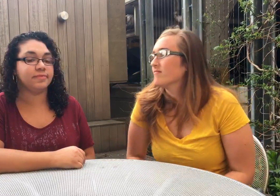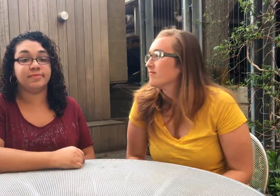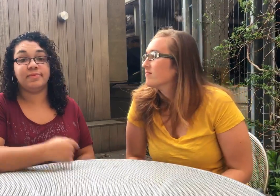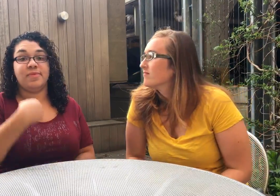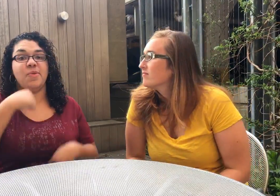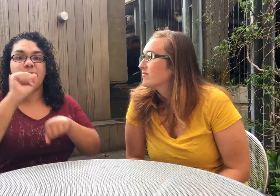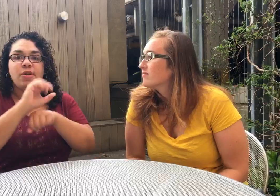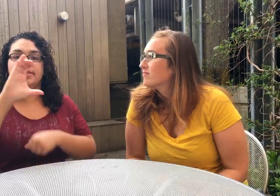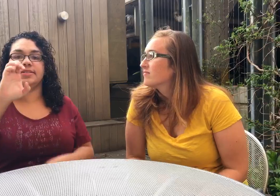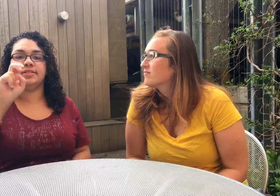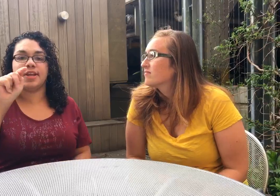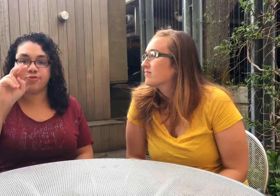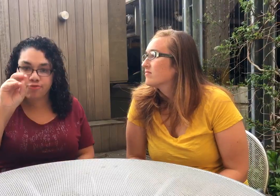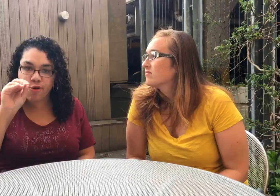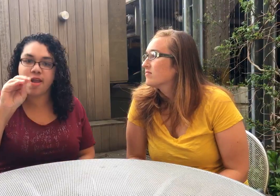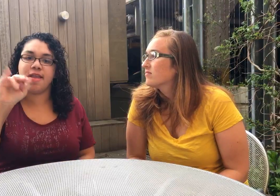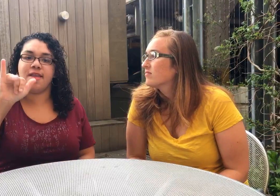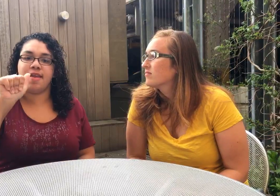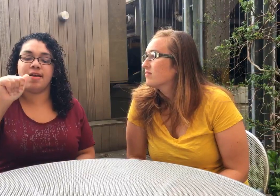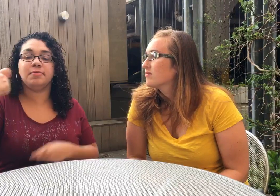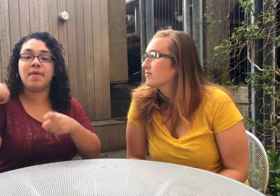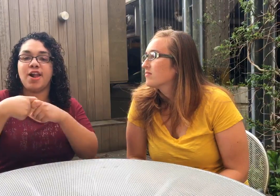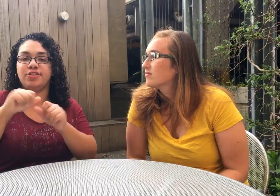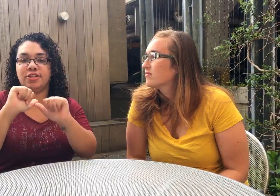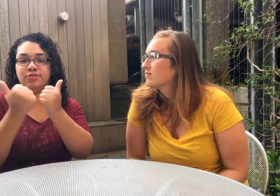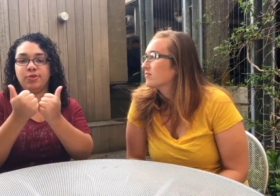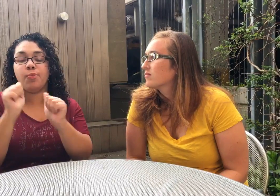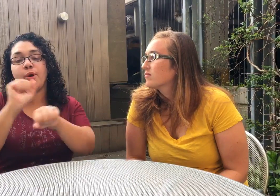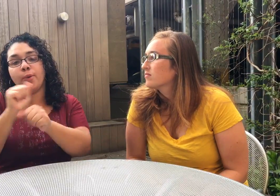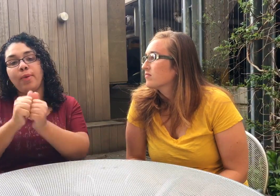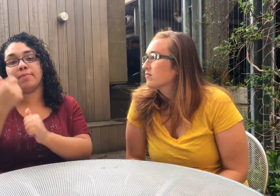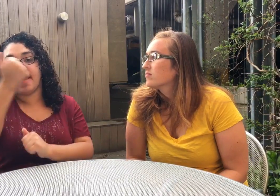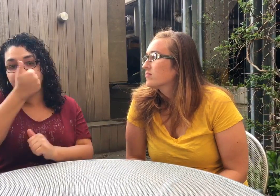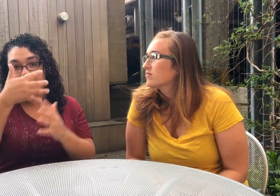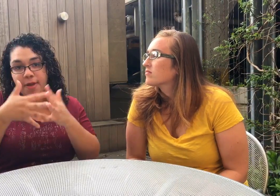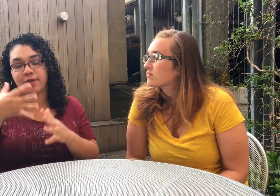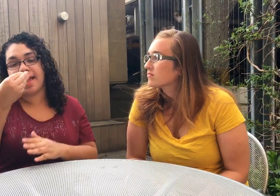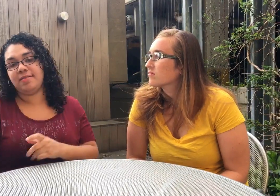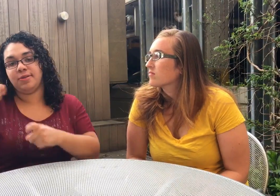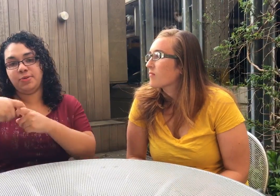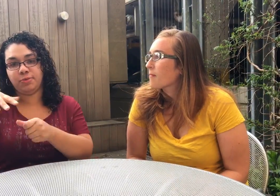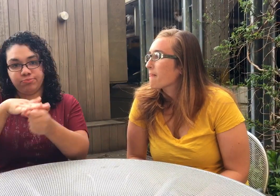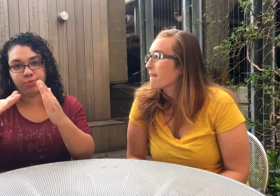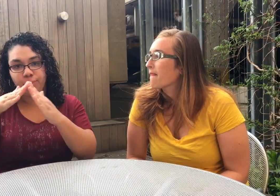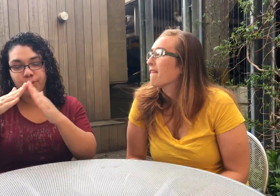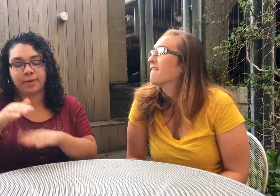I work at CentroNia, where I work with African-American and Hispanics/Latinos in DC community.